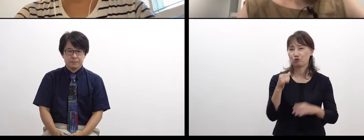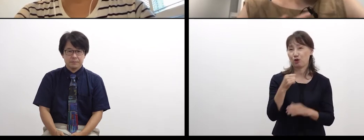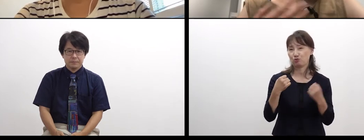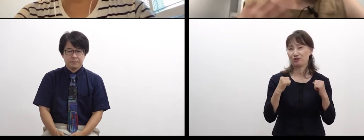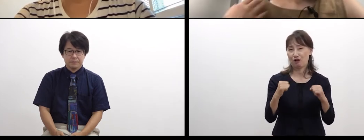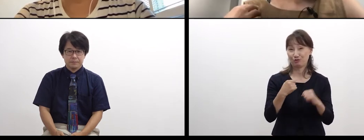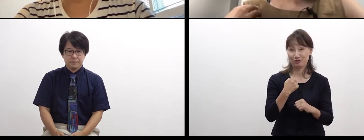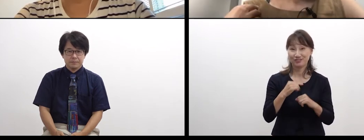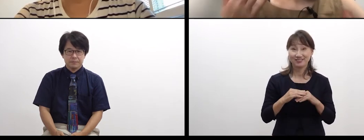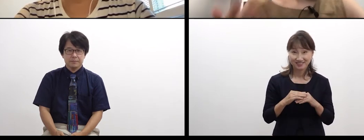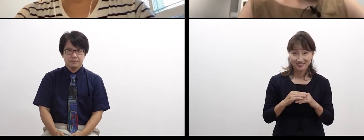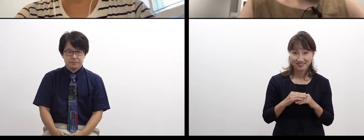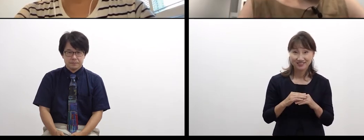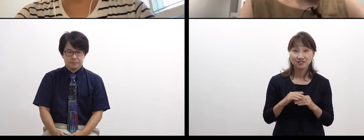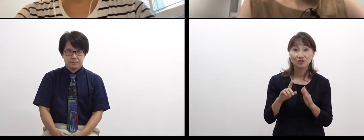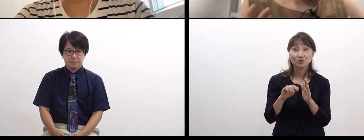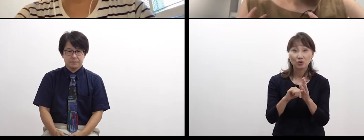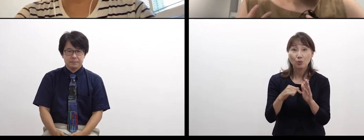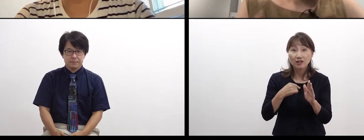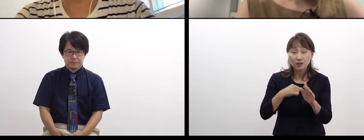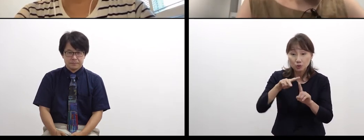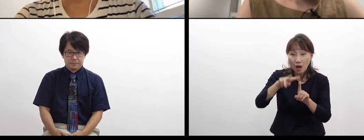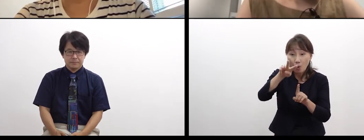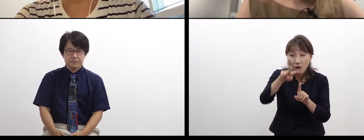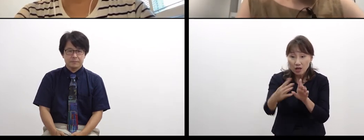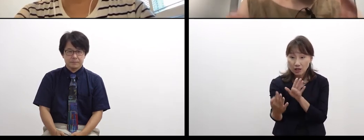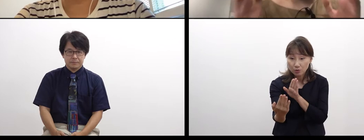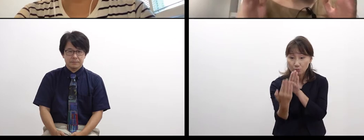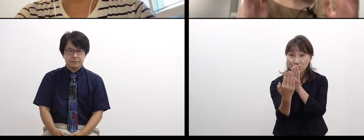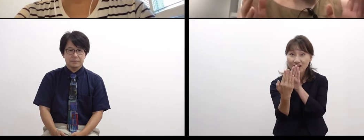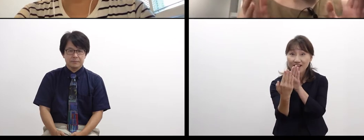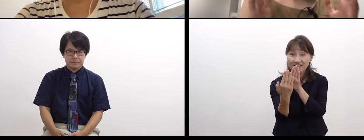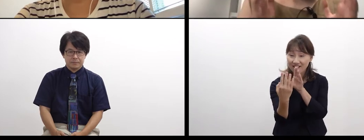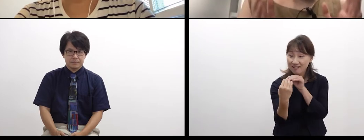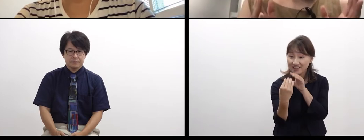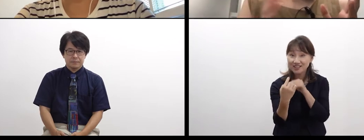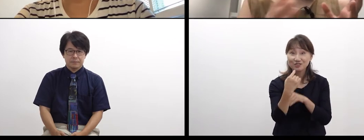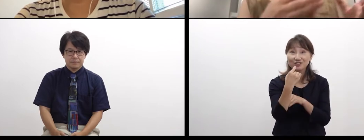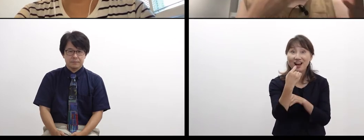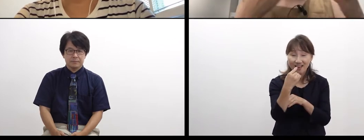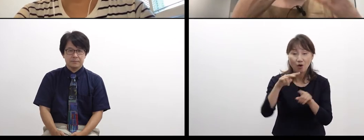Now I’m facing with you, Mr. OGAWA,